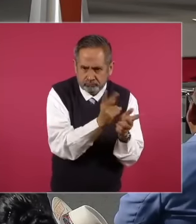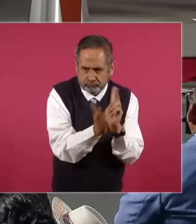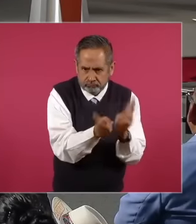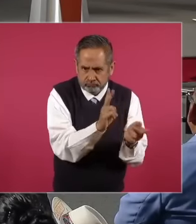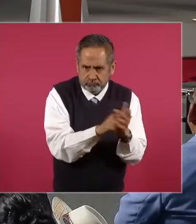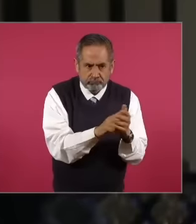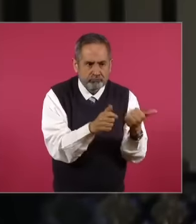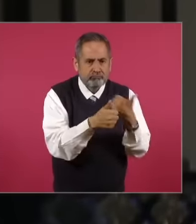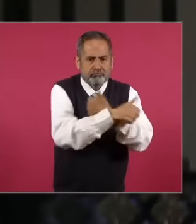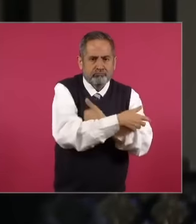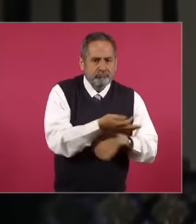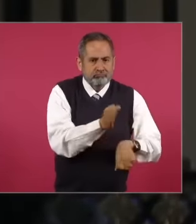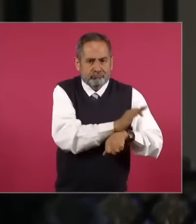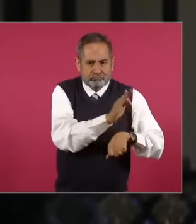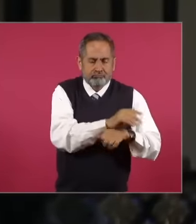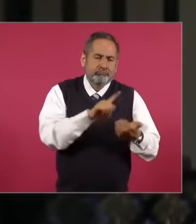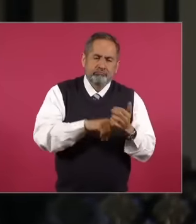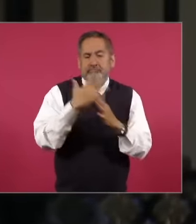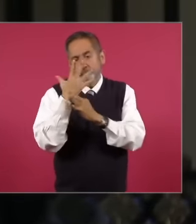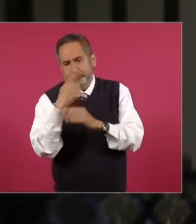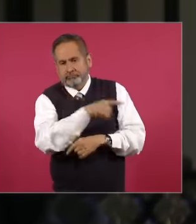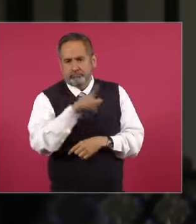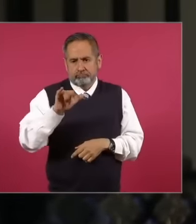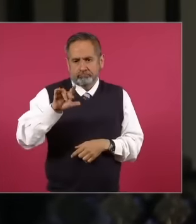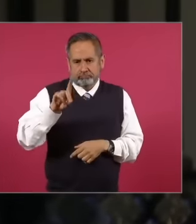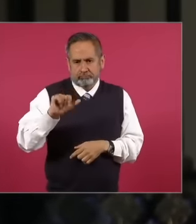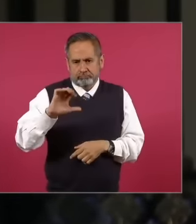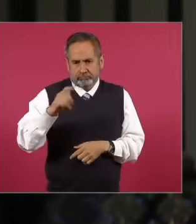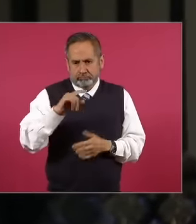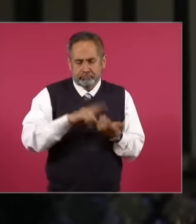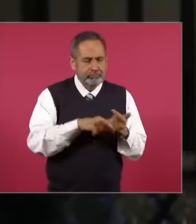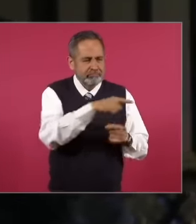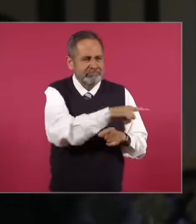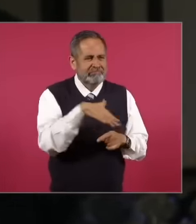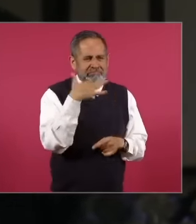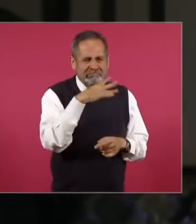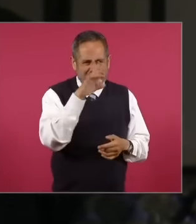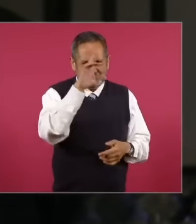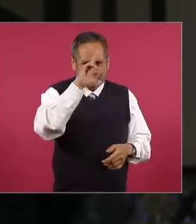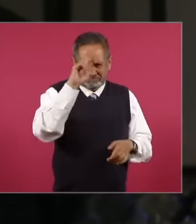pedophile concealer according to the journalist Lidia Cacho. Some may say that the approval of